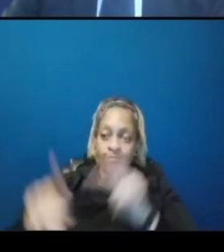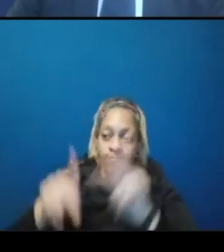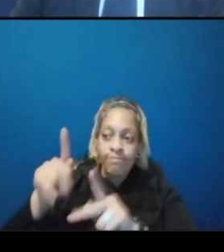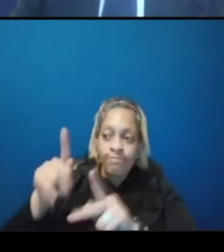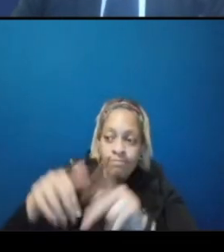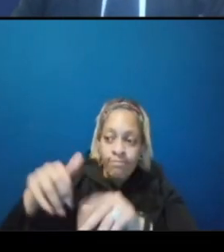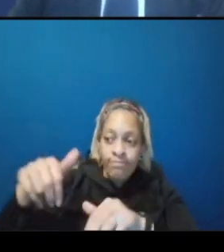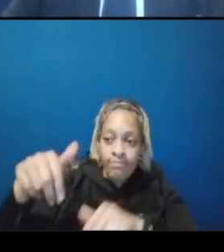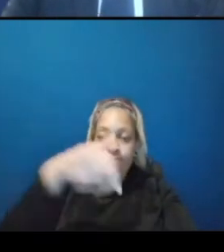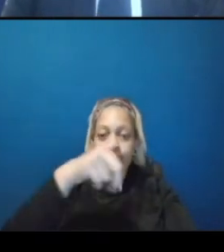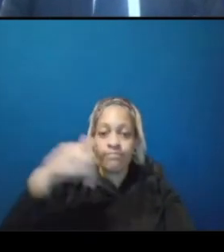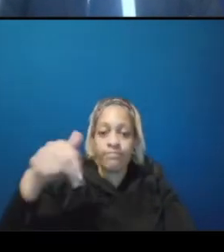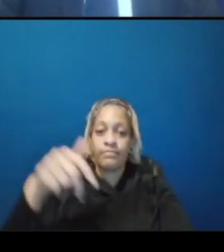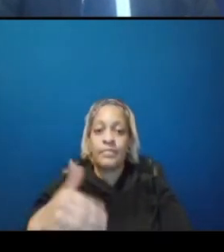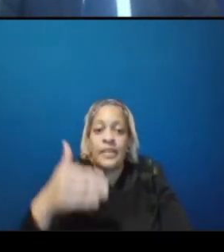next slide please